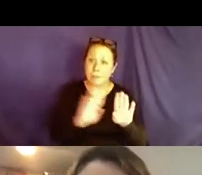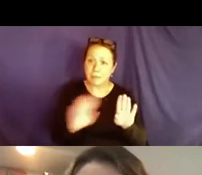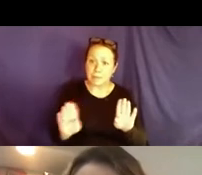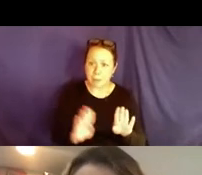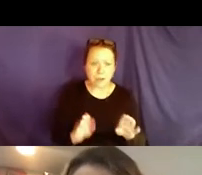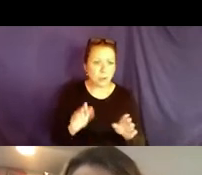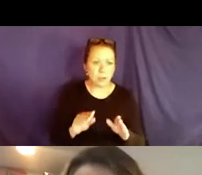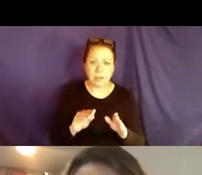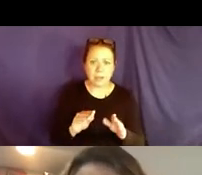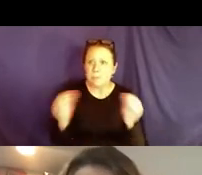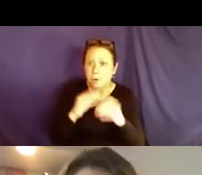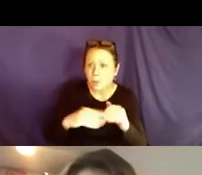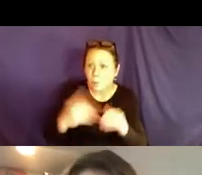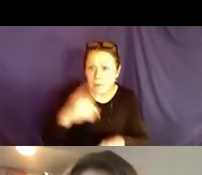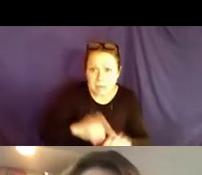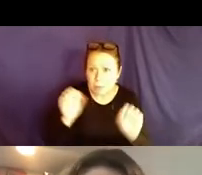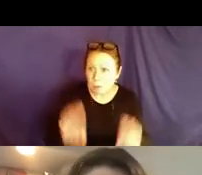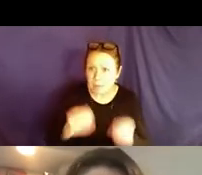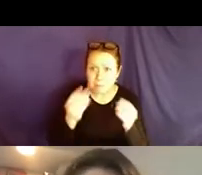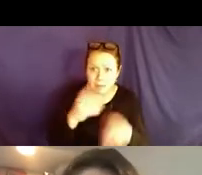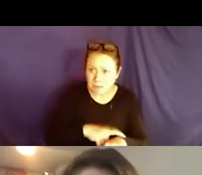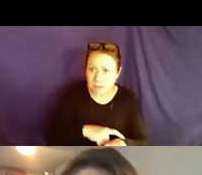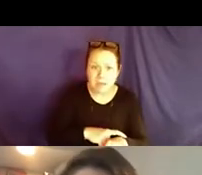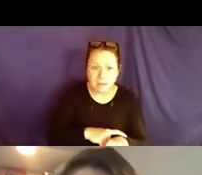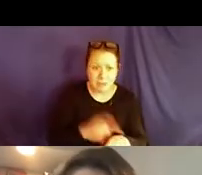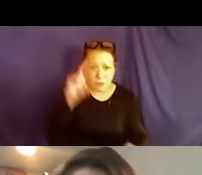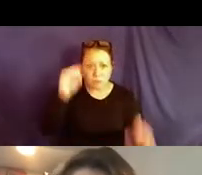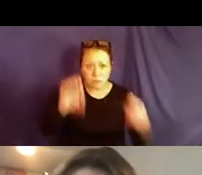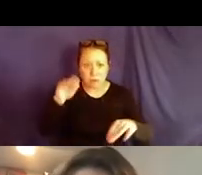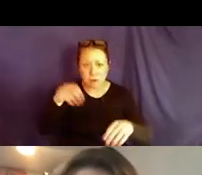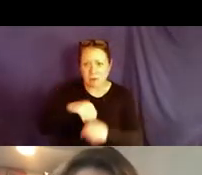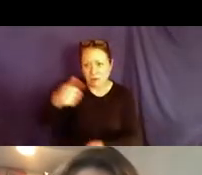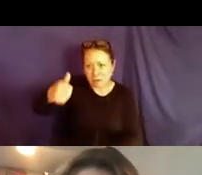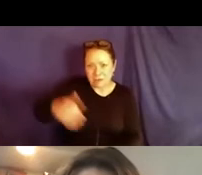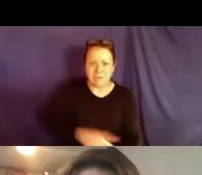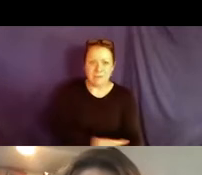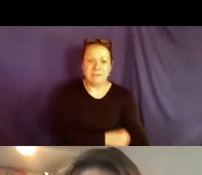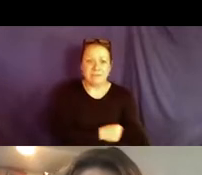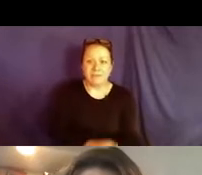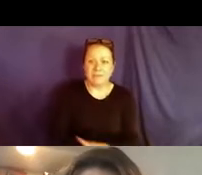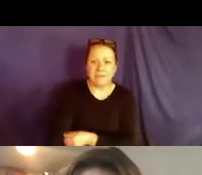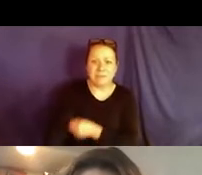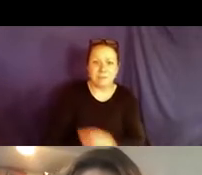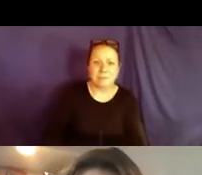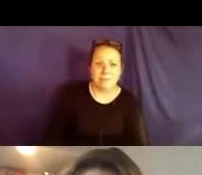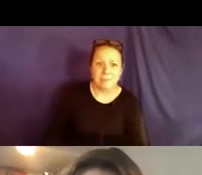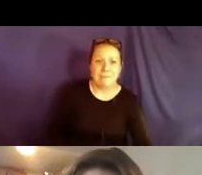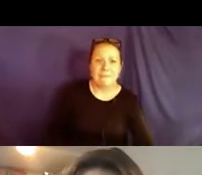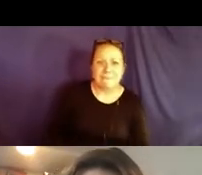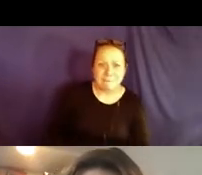said agreed. We would like people to fill in -- feel free to fill it